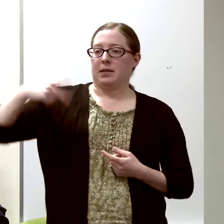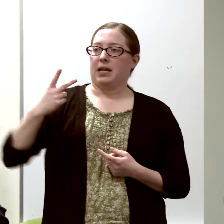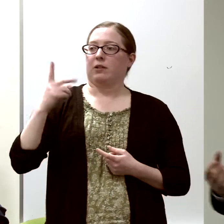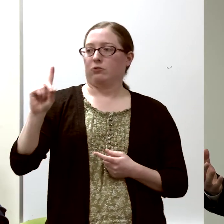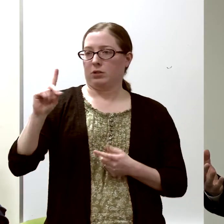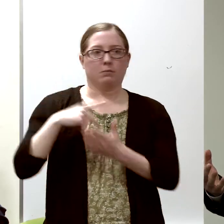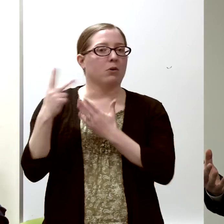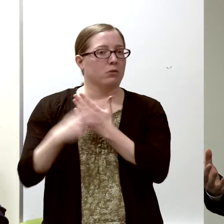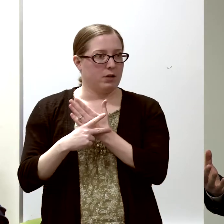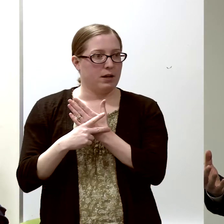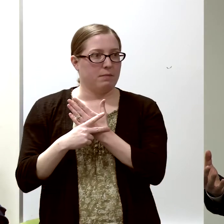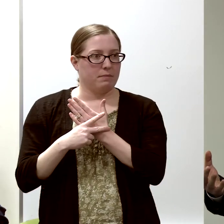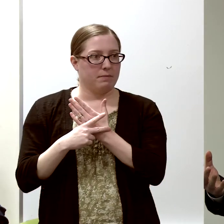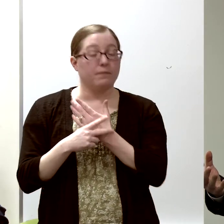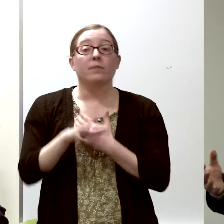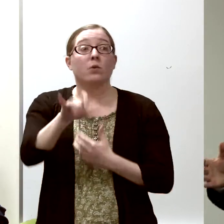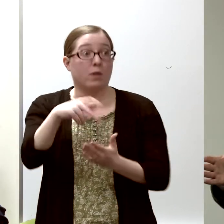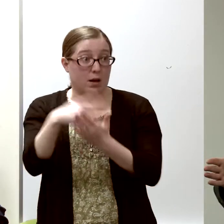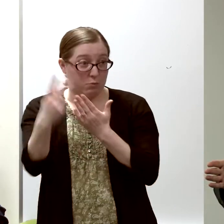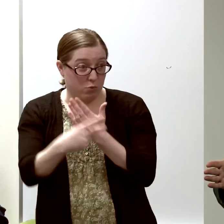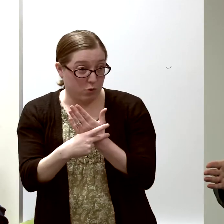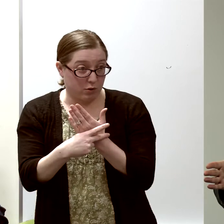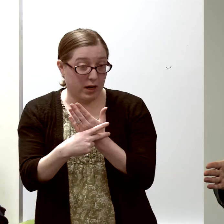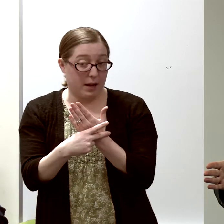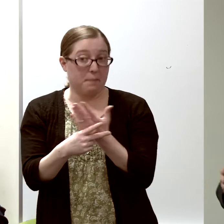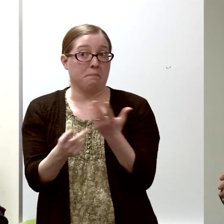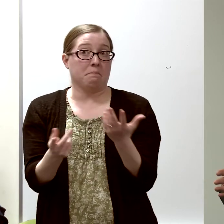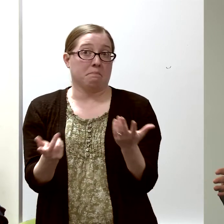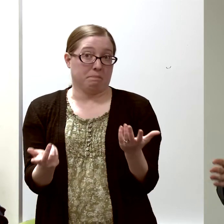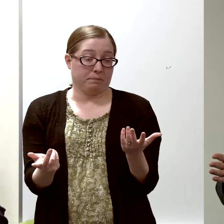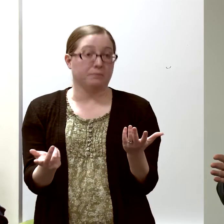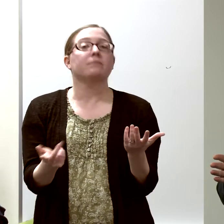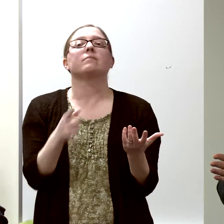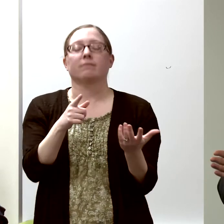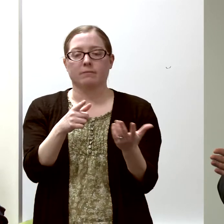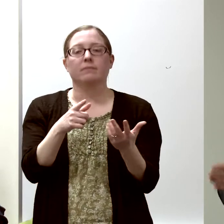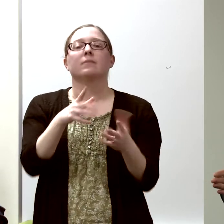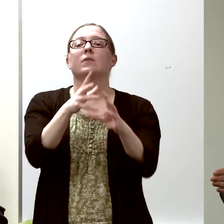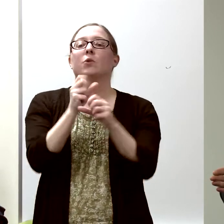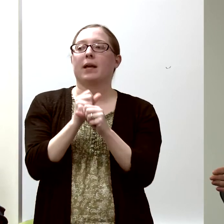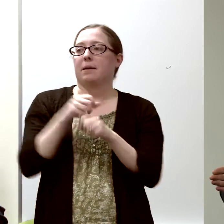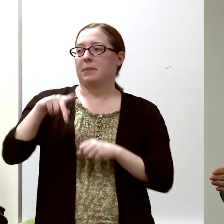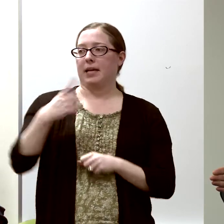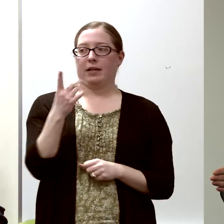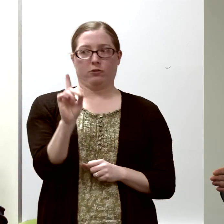So in that program, you get a PhD degree.